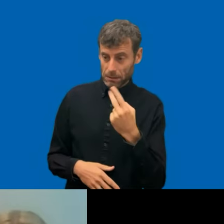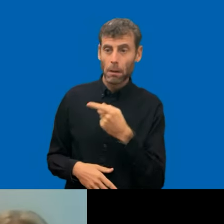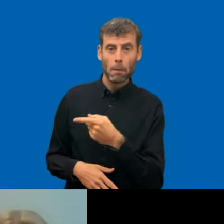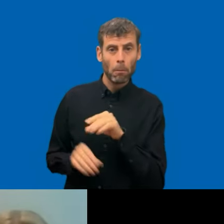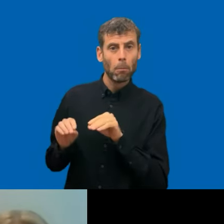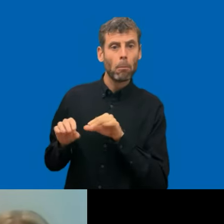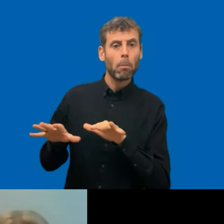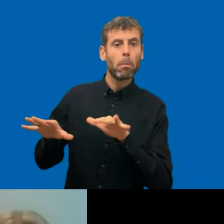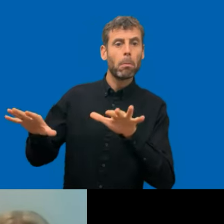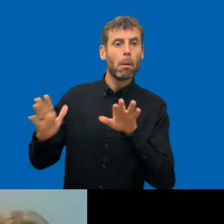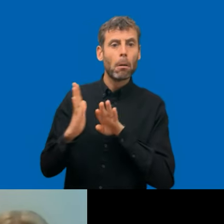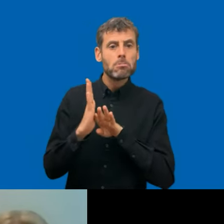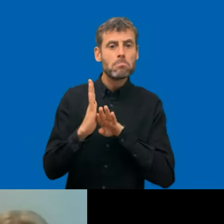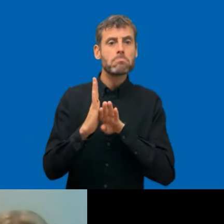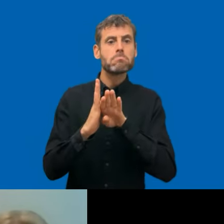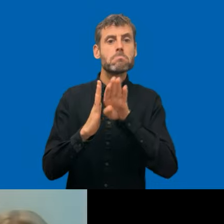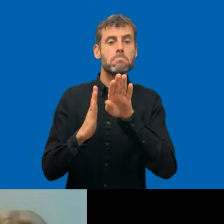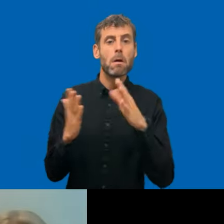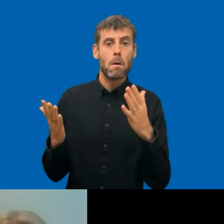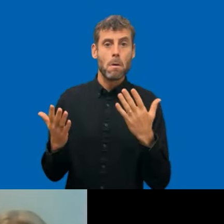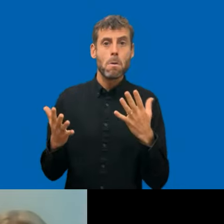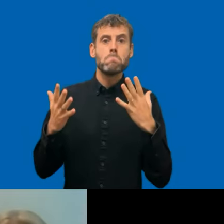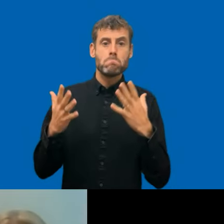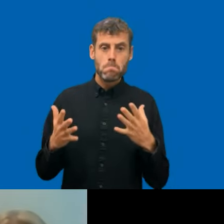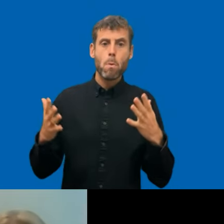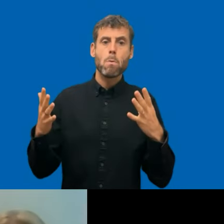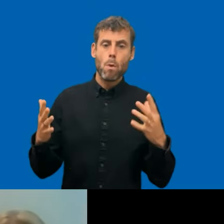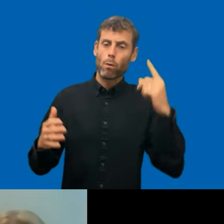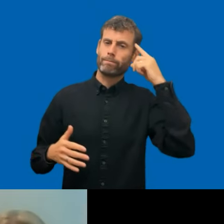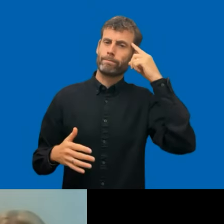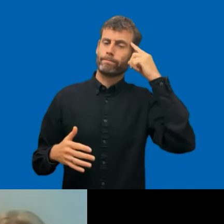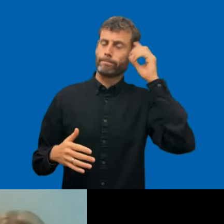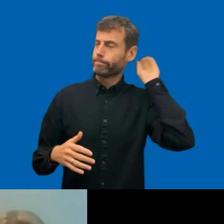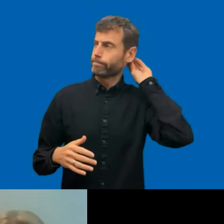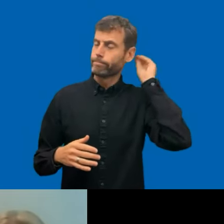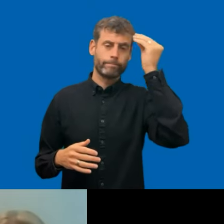an increased demand and more and more awareness in the about you body when they procure,